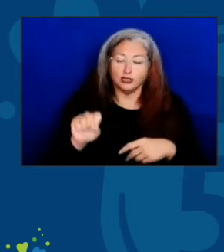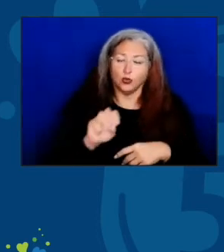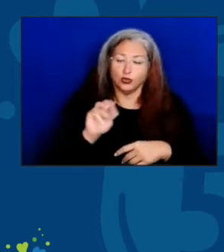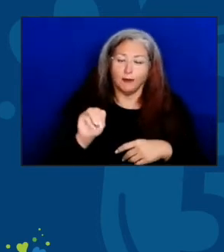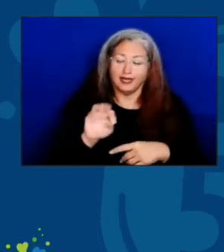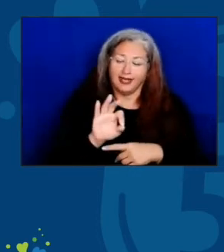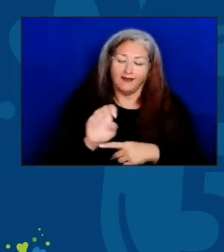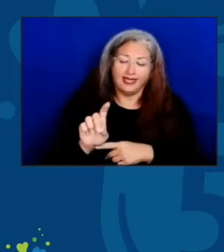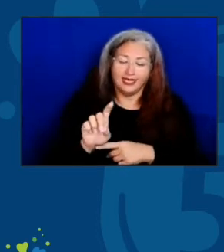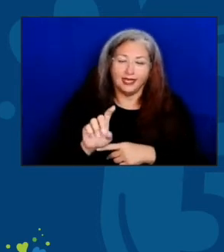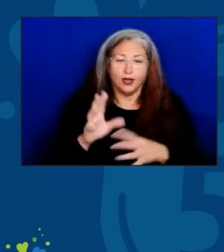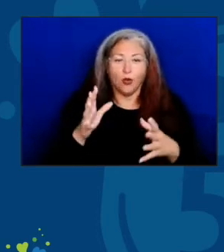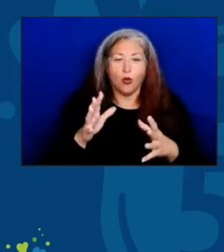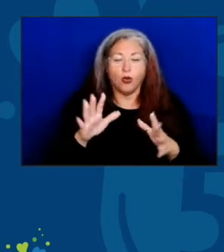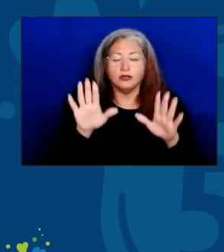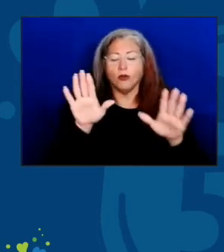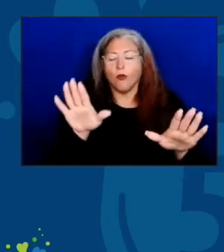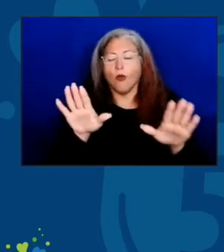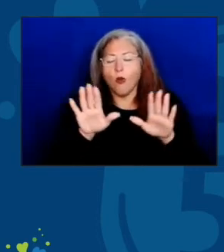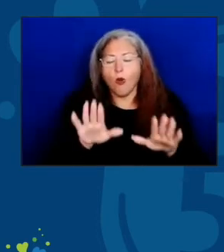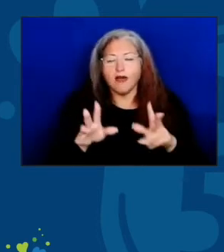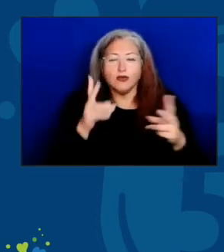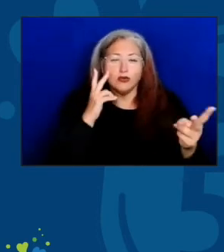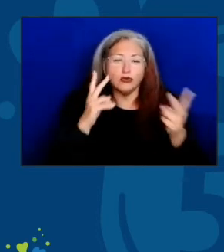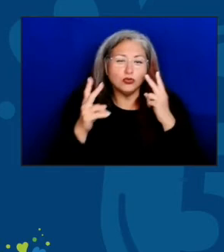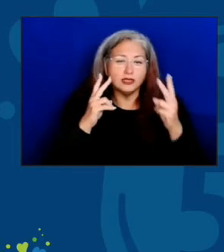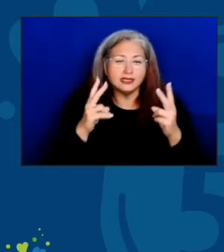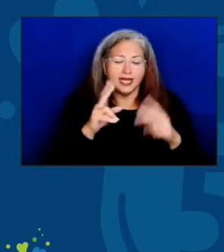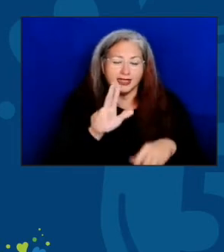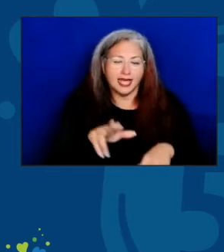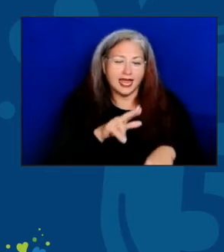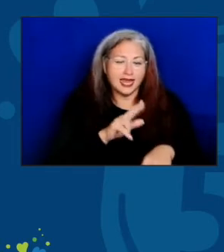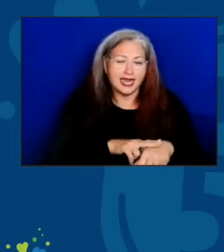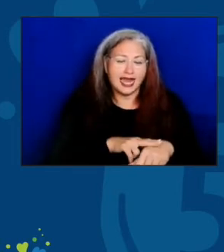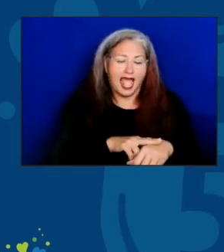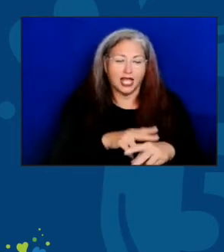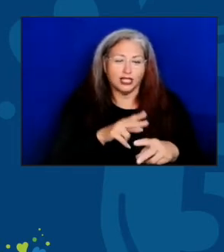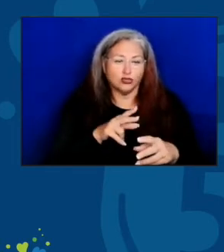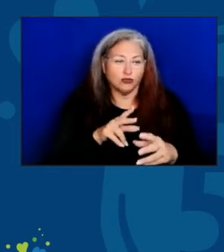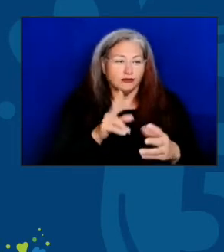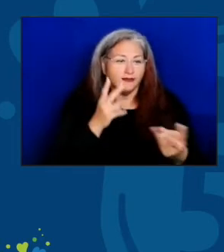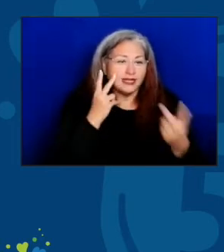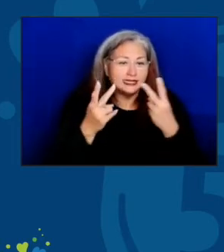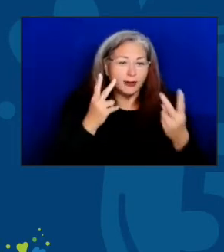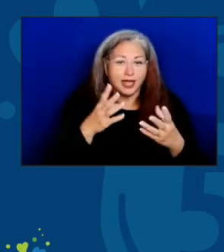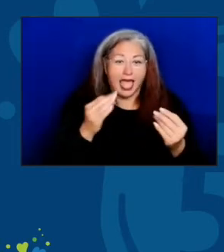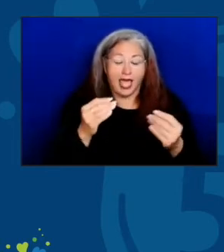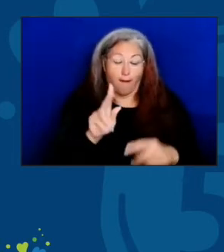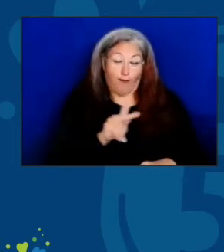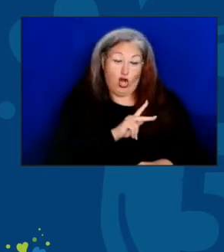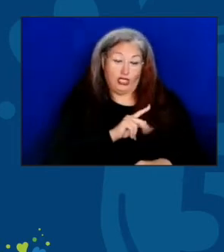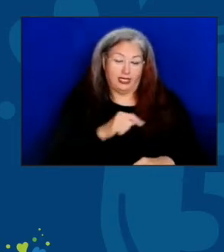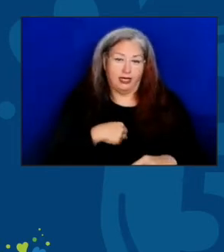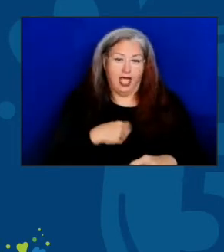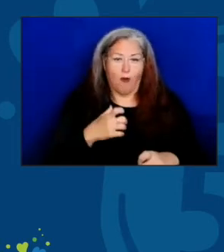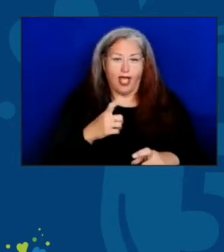It was so wonderful to see all this national presence. And well, personally, I want to give a shout out